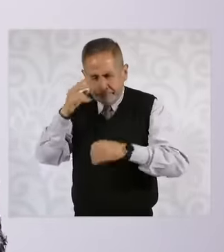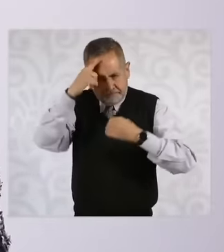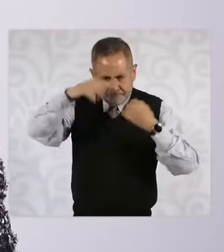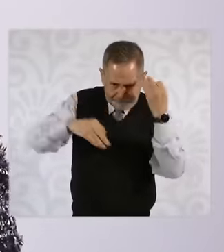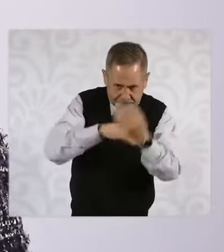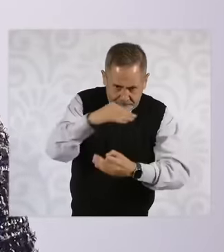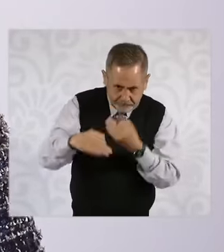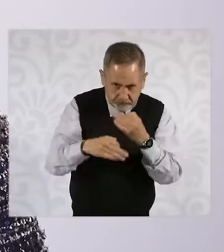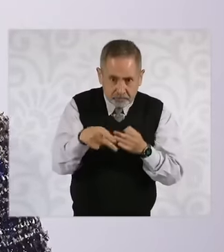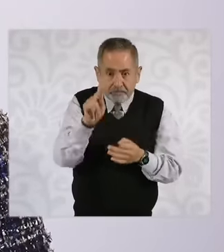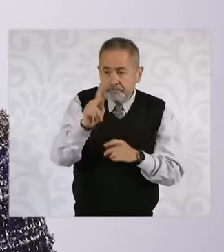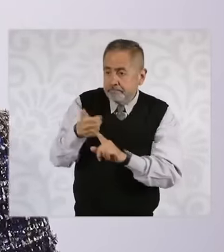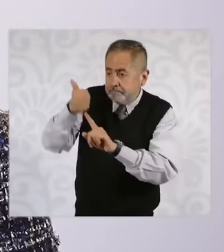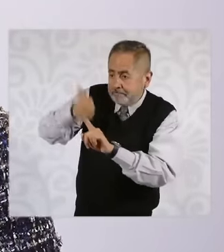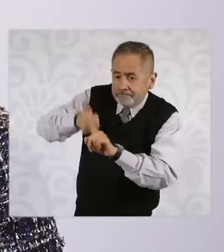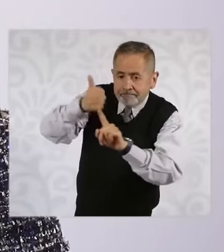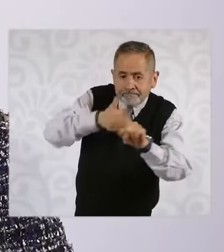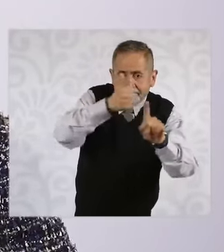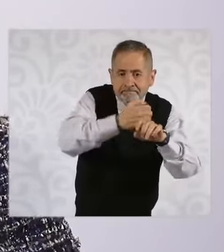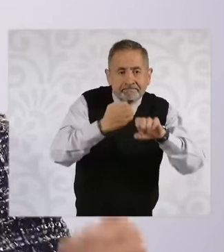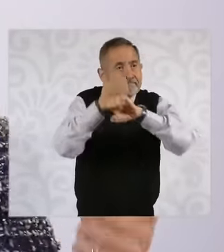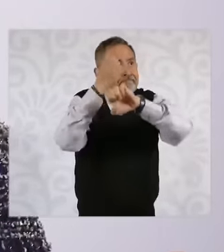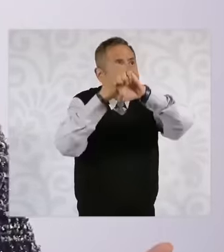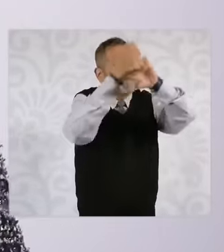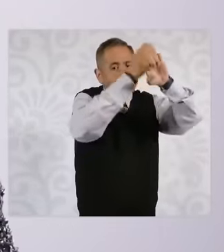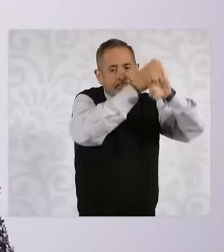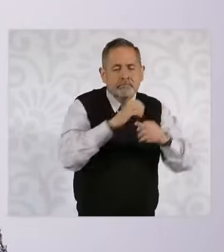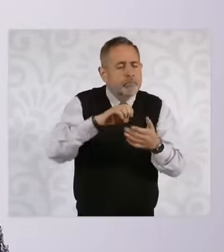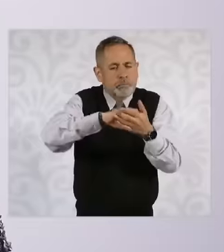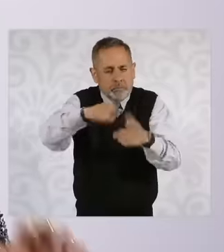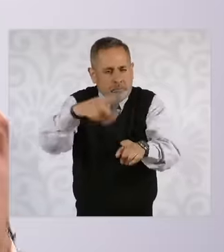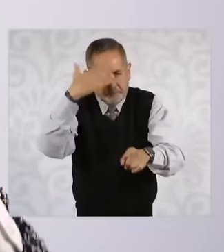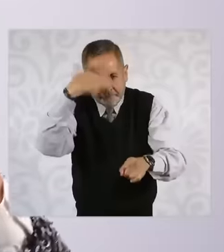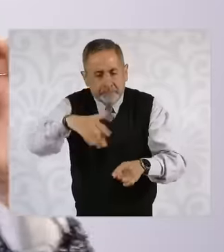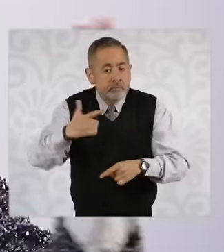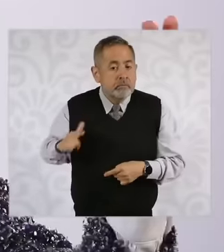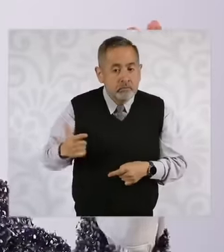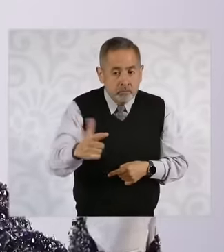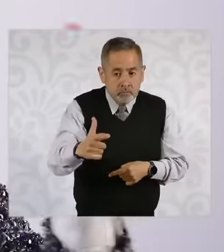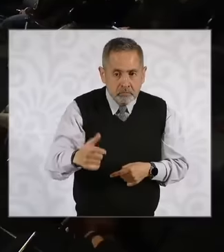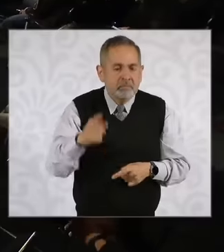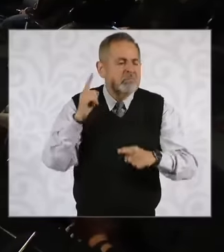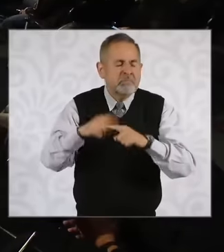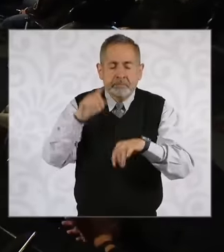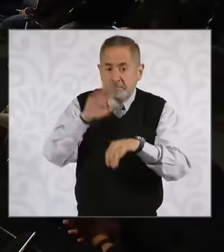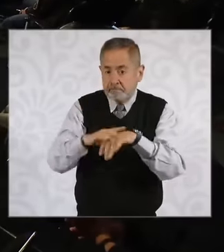of the Republic. So you know that Guanajuato. If we look at homicides, Guanajuato